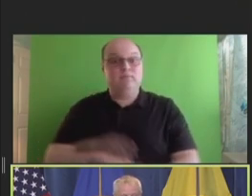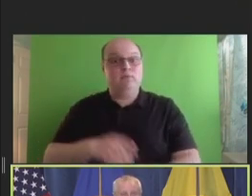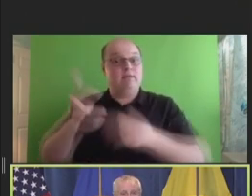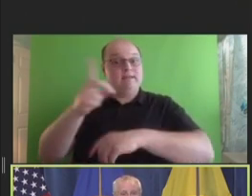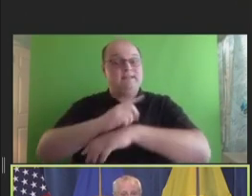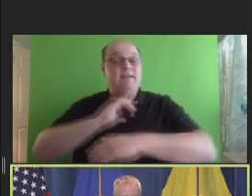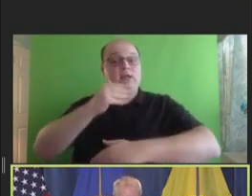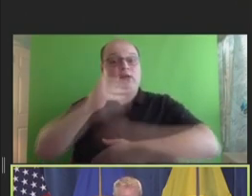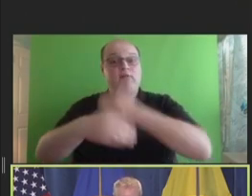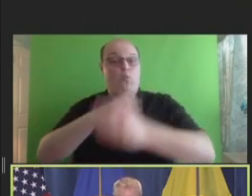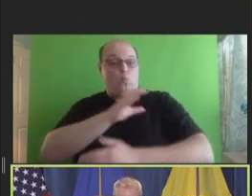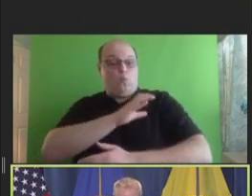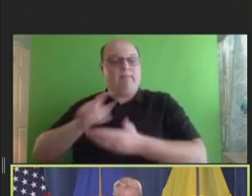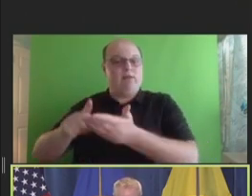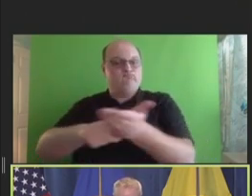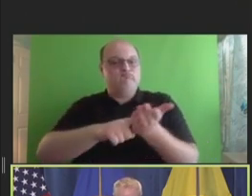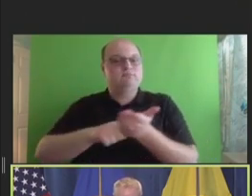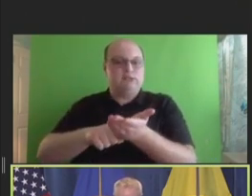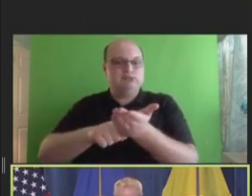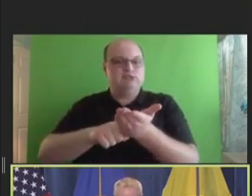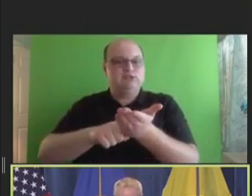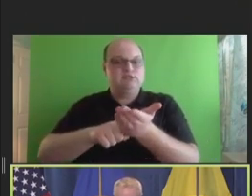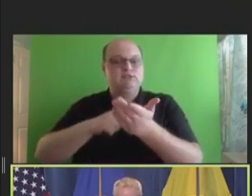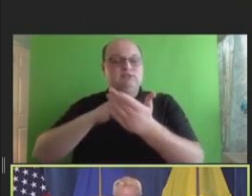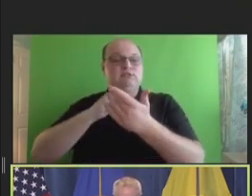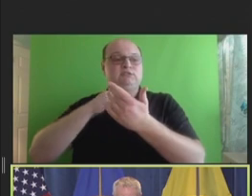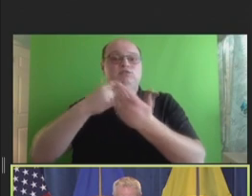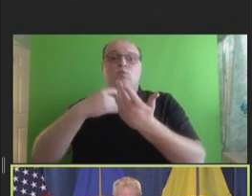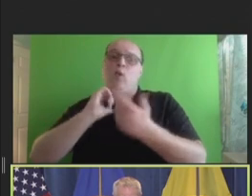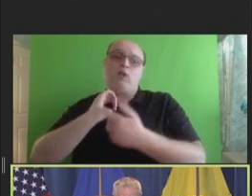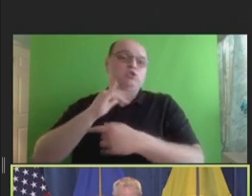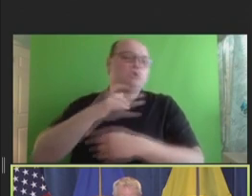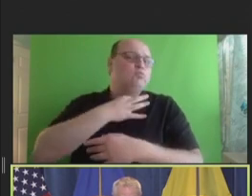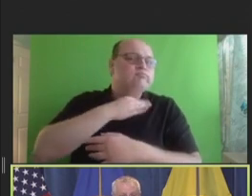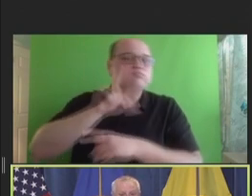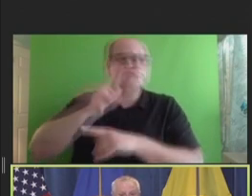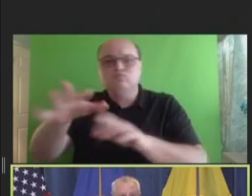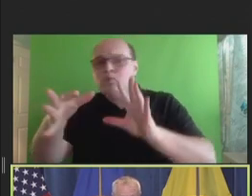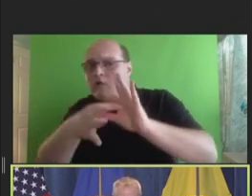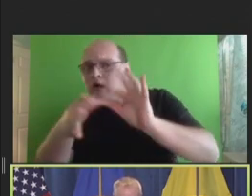discussion. I'd like to -- if you'd like to ask a question or give a comment, please raise